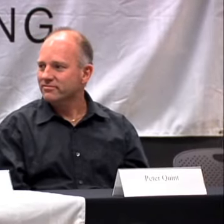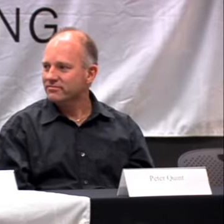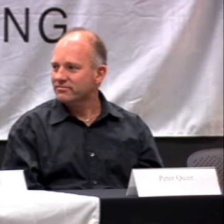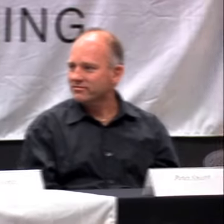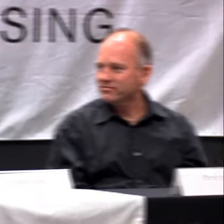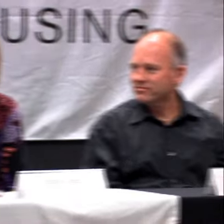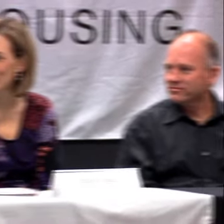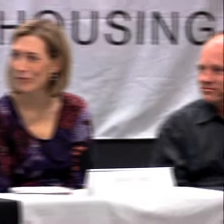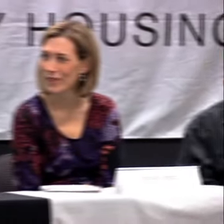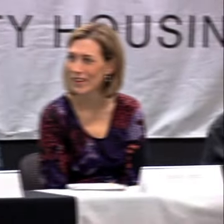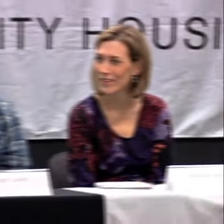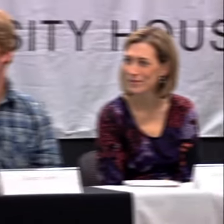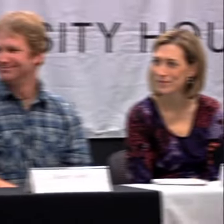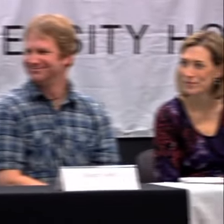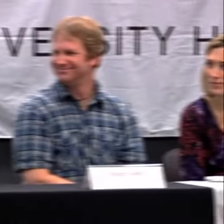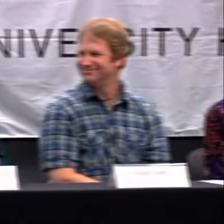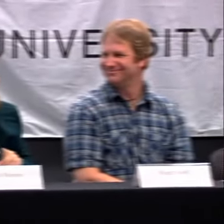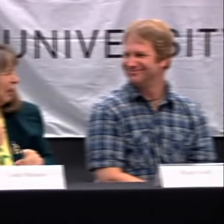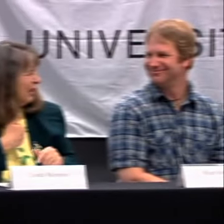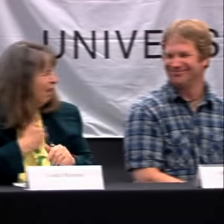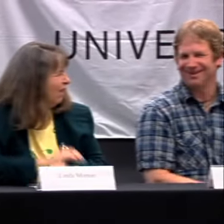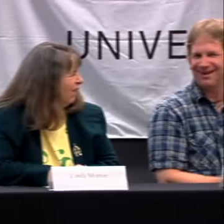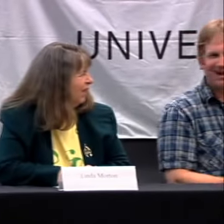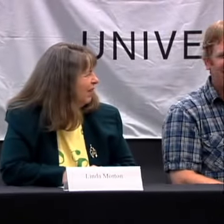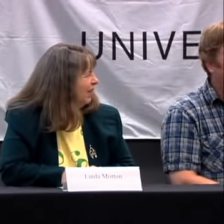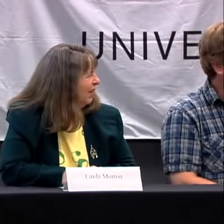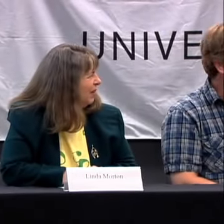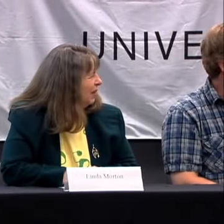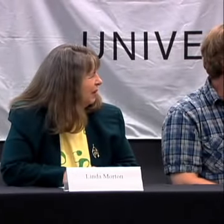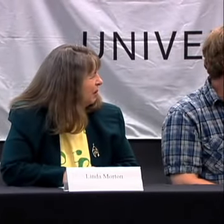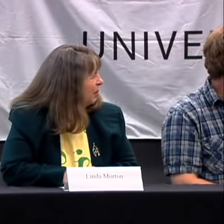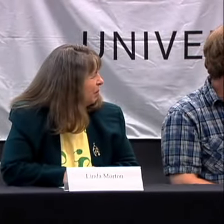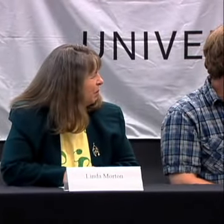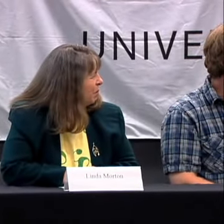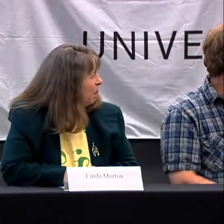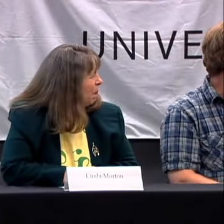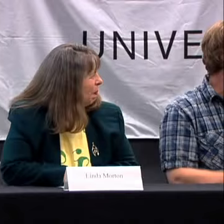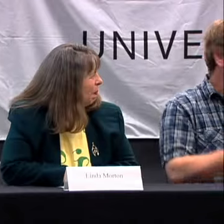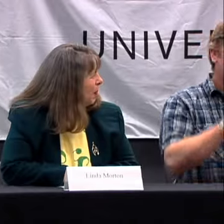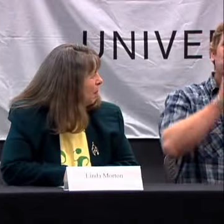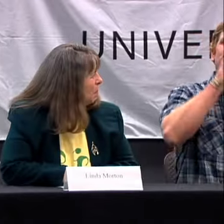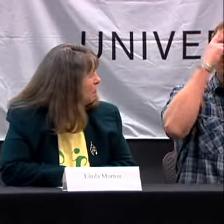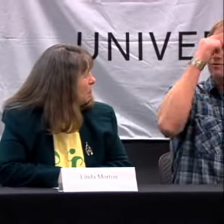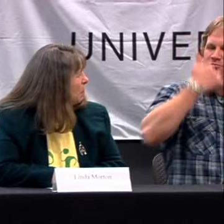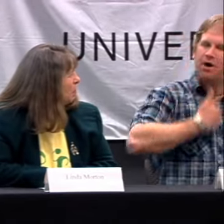I WAS BORN DEAF SO I DON'T KNOW THE IMPACT OF FIGURING THAT OUT.